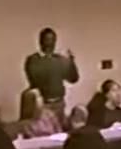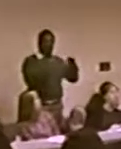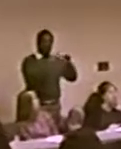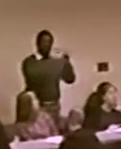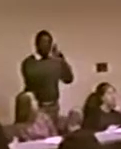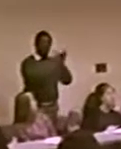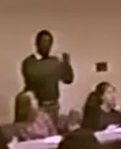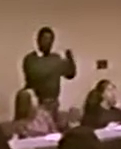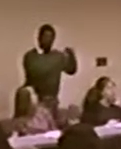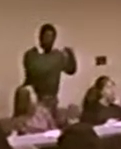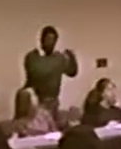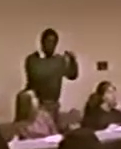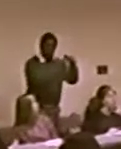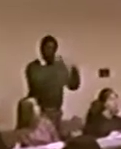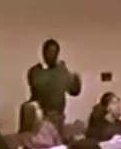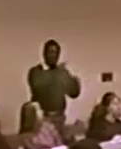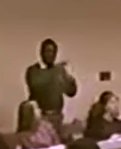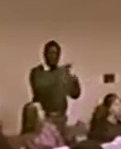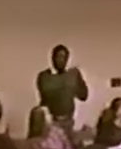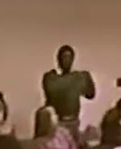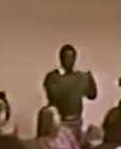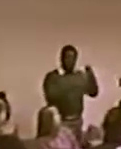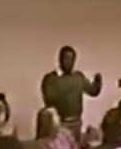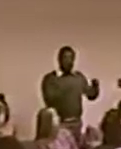...OF BLACK CULTURE.